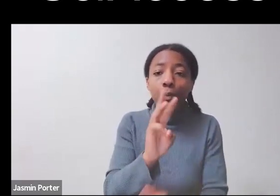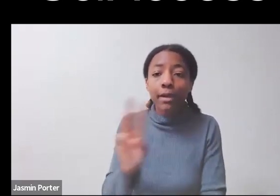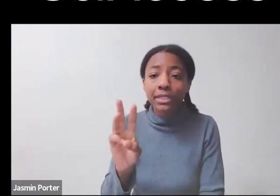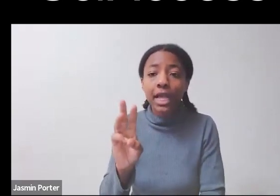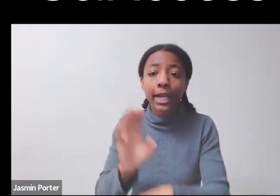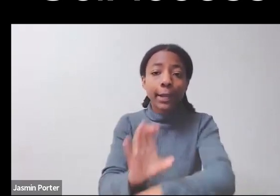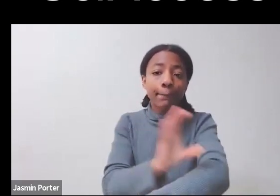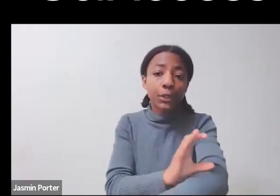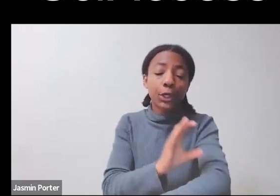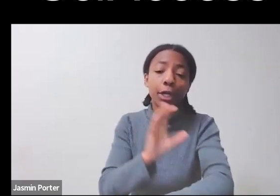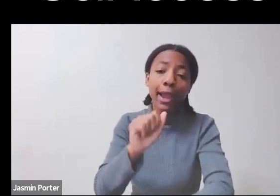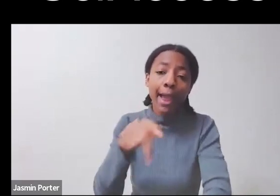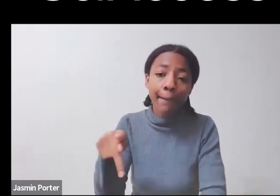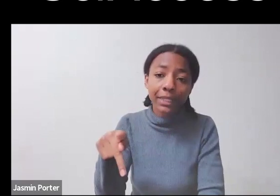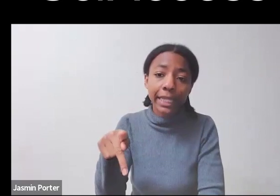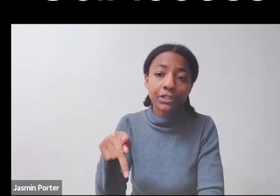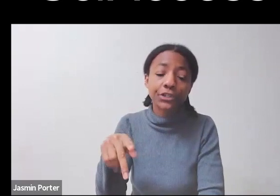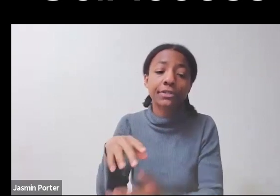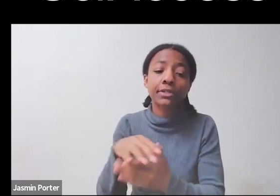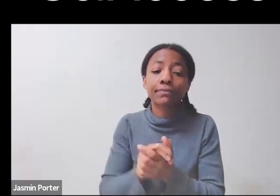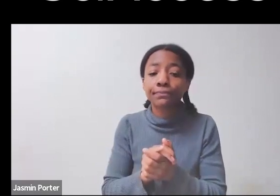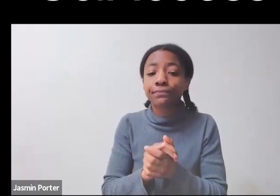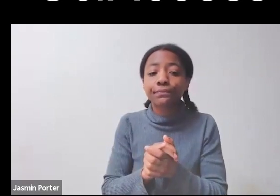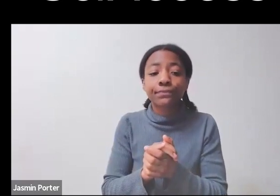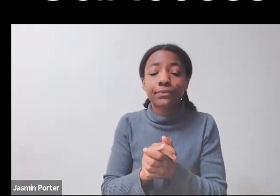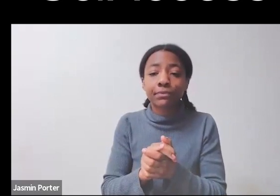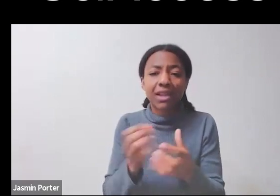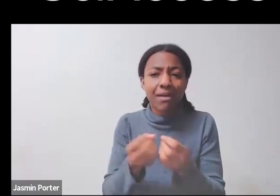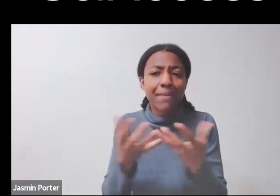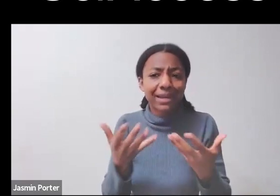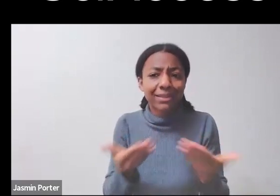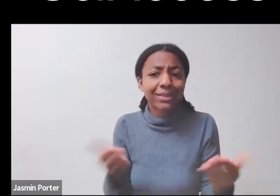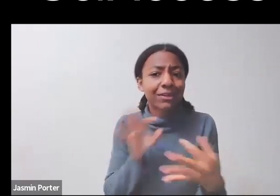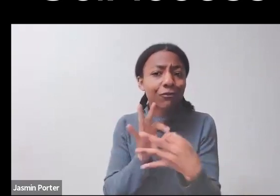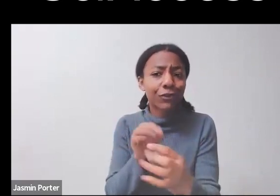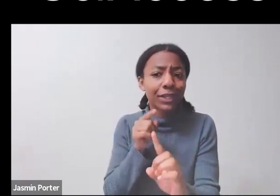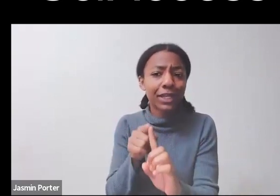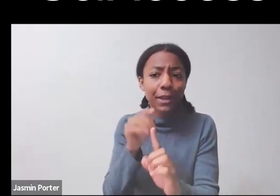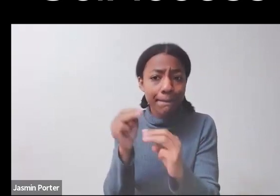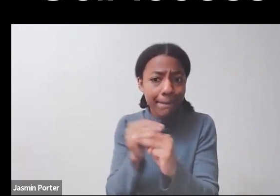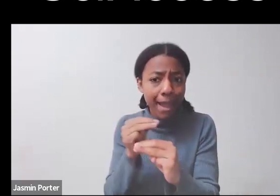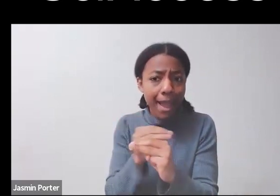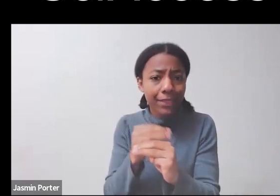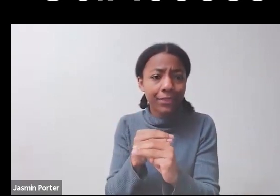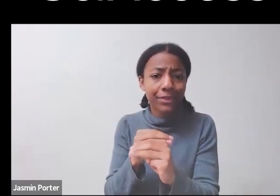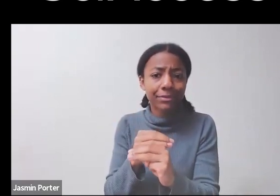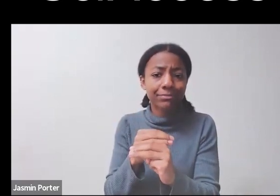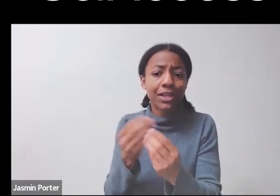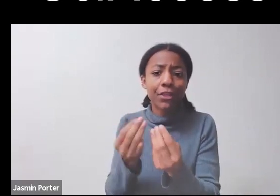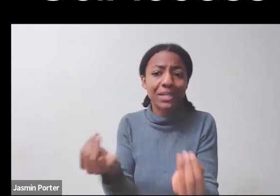to their mathematics curricula were not accessible. This actually caused many of those students